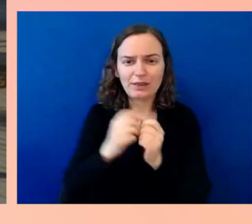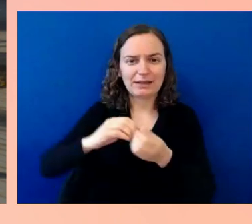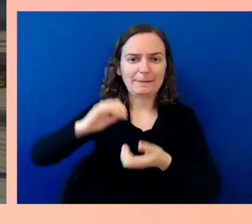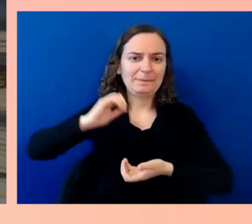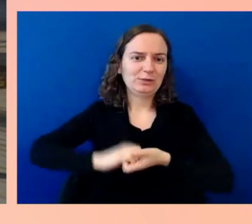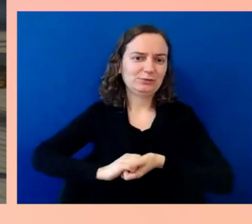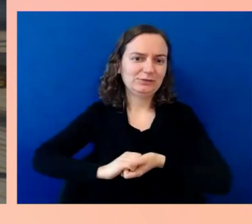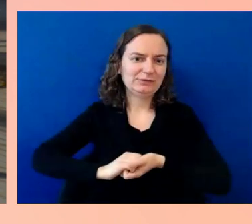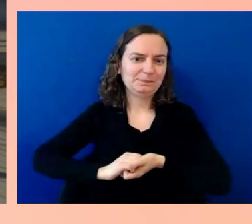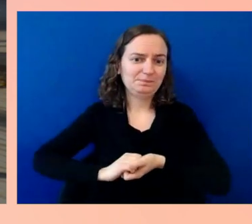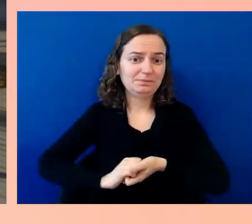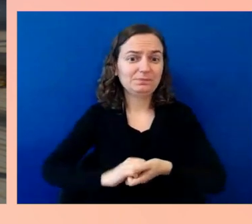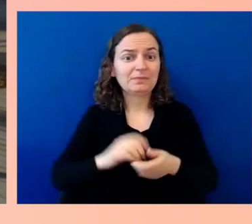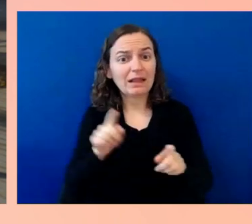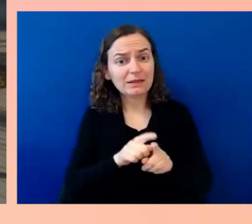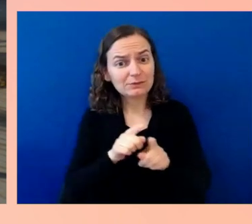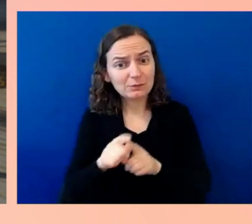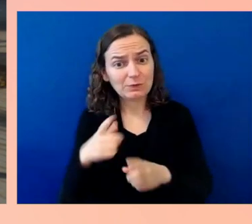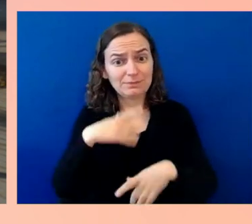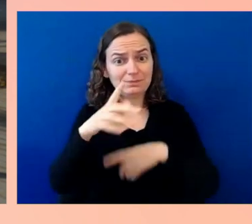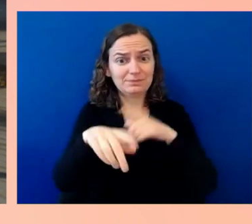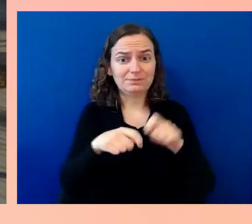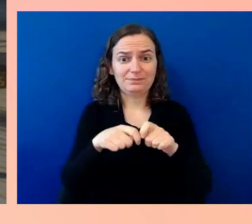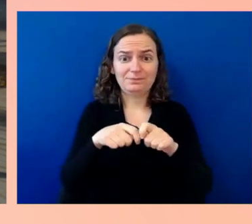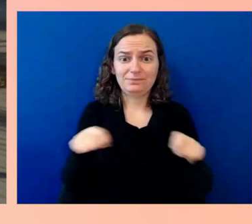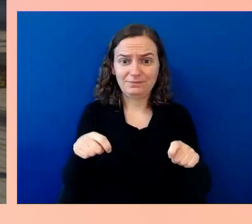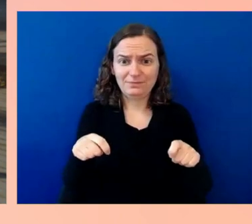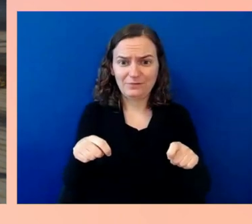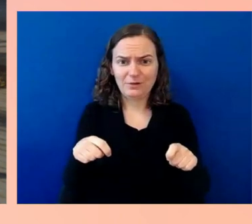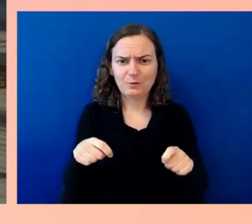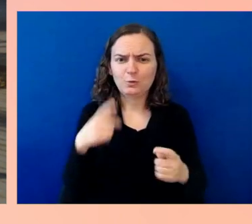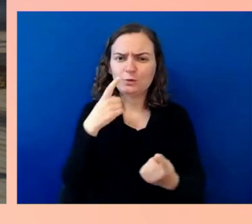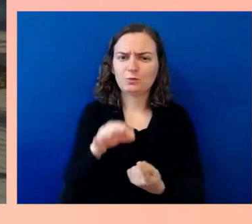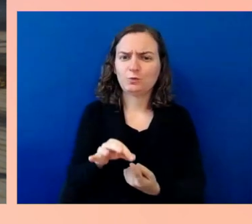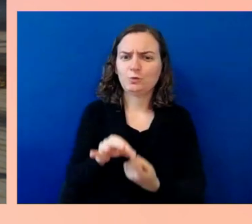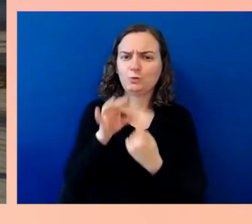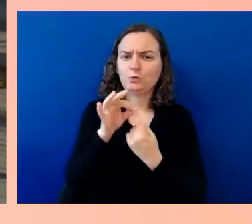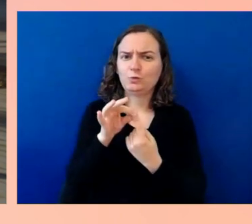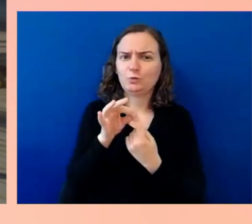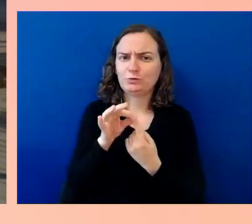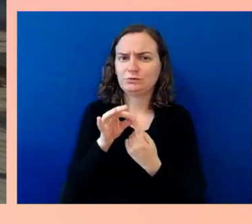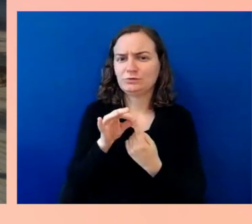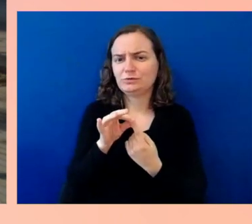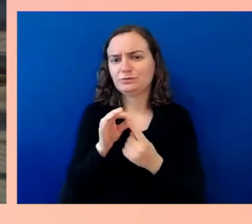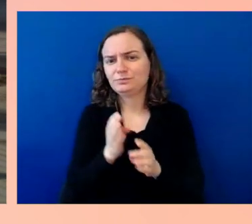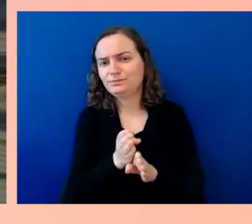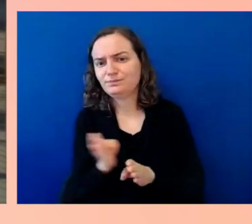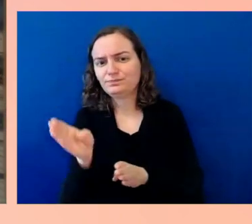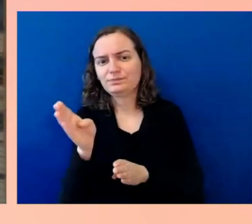we are at a unique juncture in history. Some might call it an uncertain time,